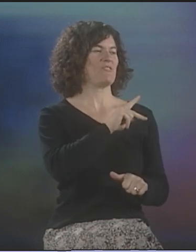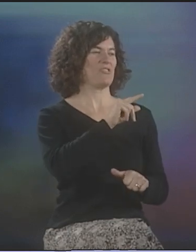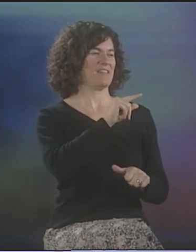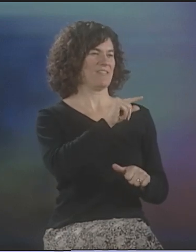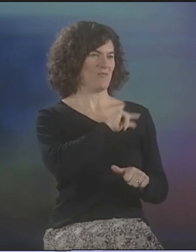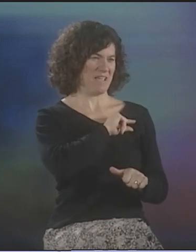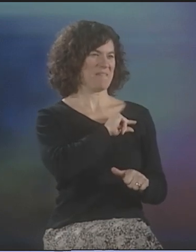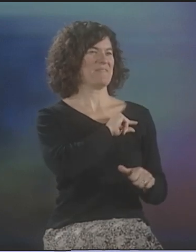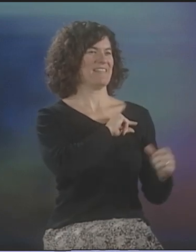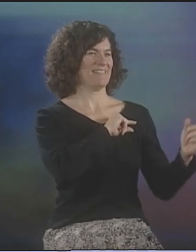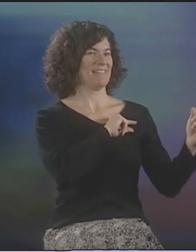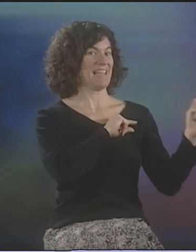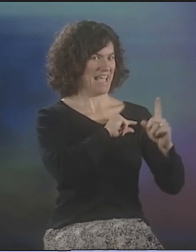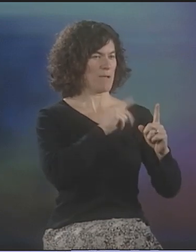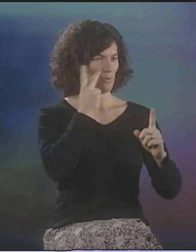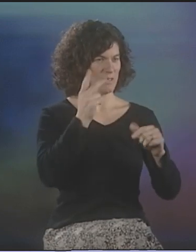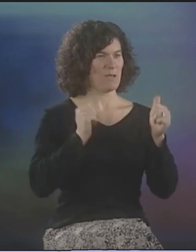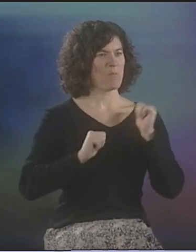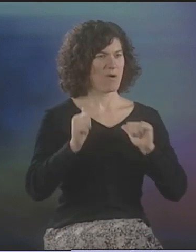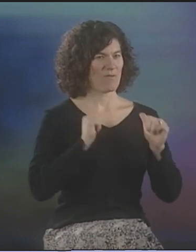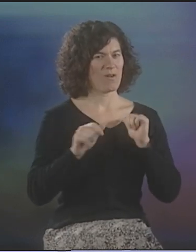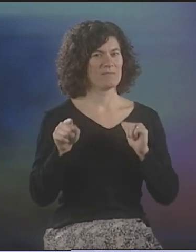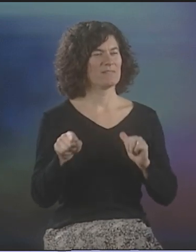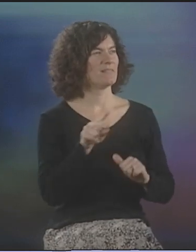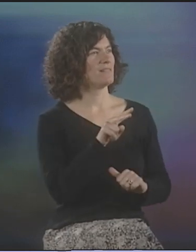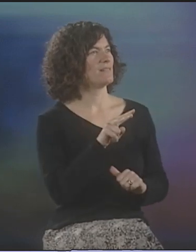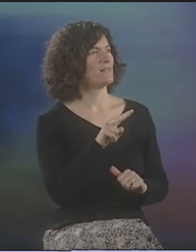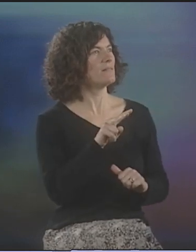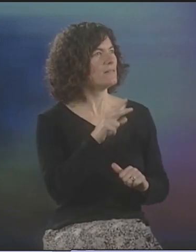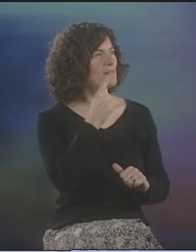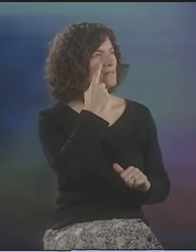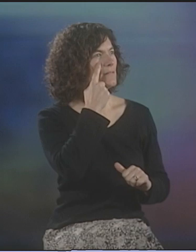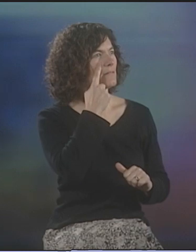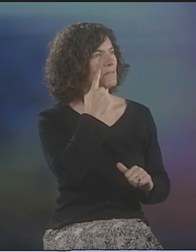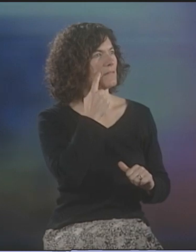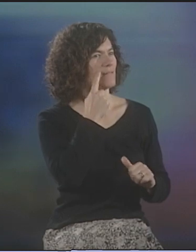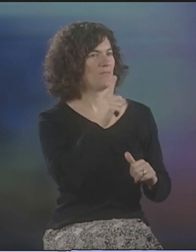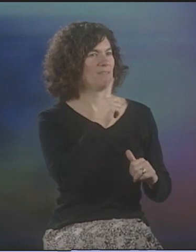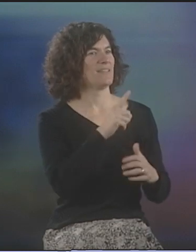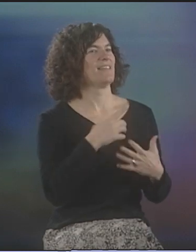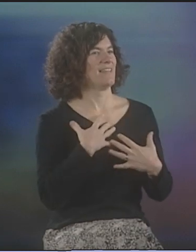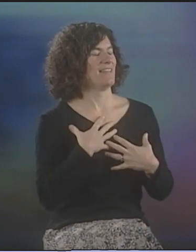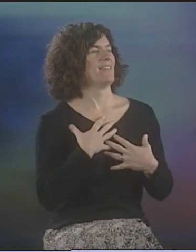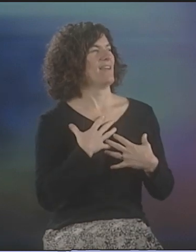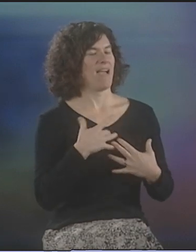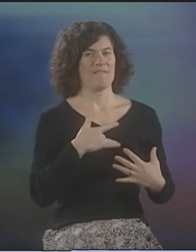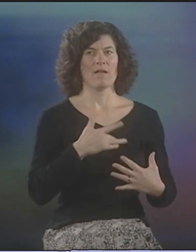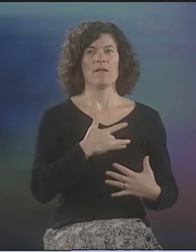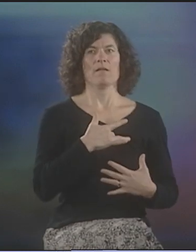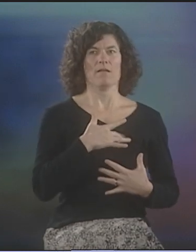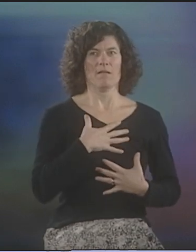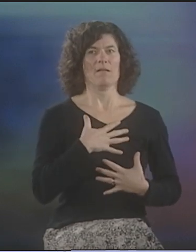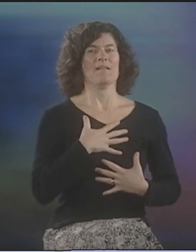AND PATRICK GRAYBILL CAME TO THE PERFORMANCE, AND HE CRIED. HE WAS REALLY TOUCHED BY IT.